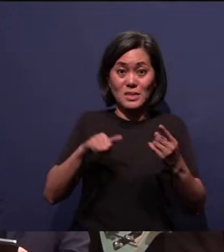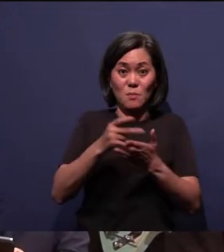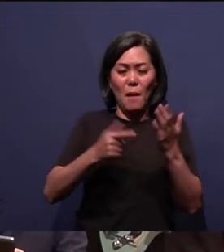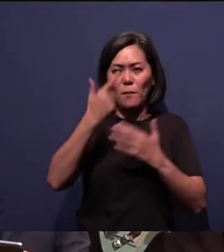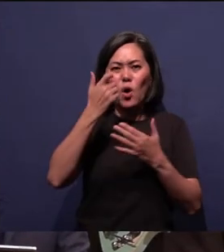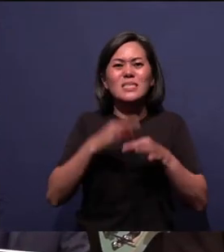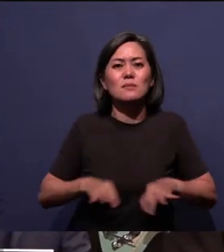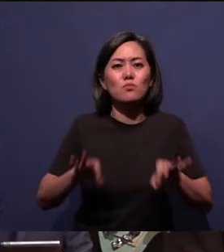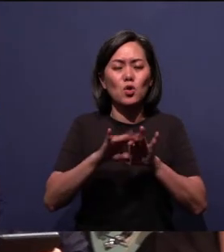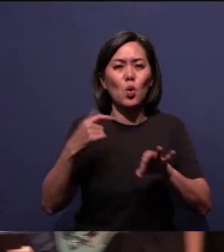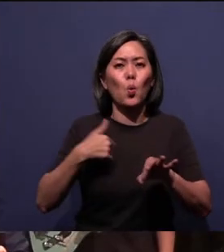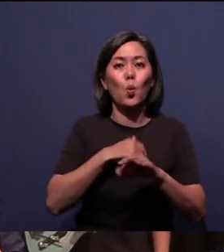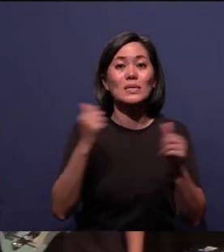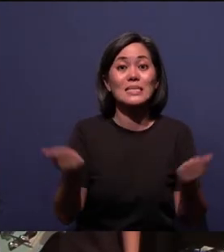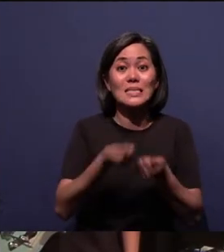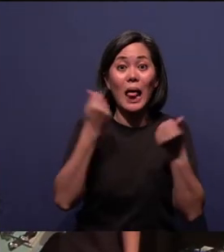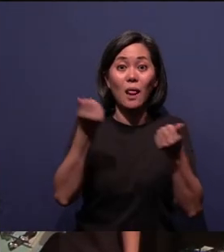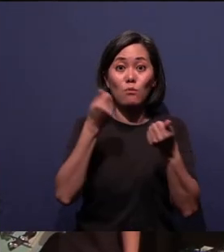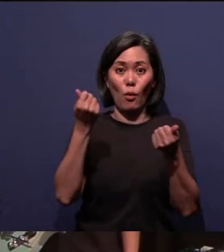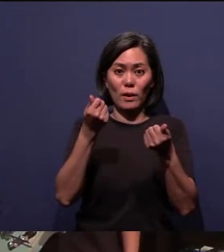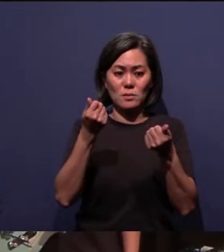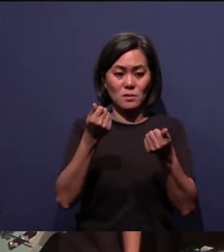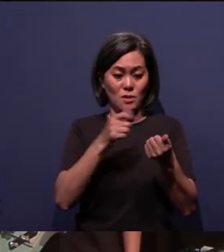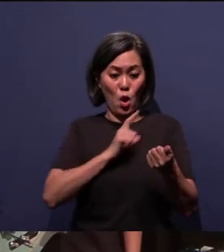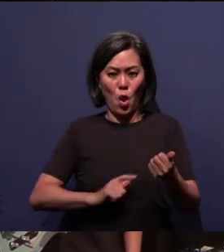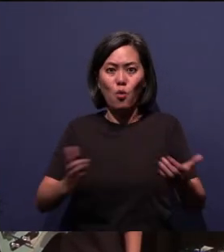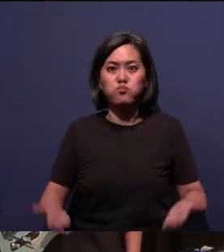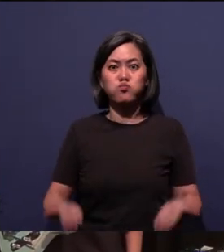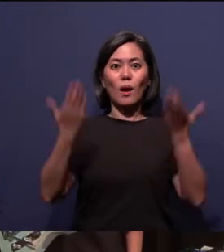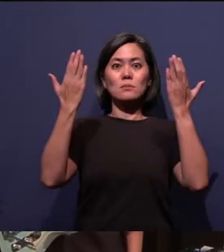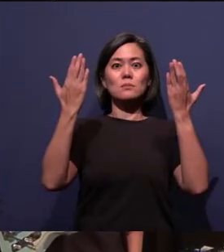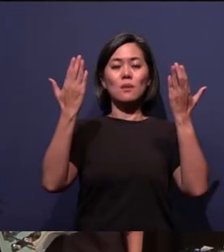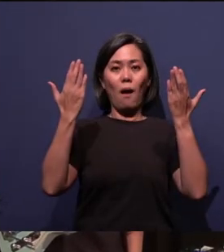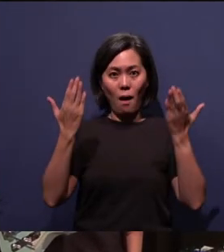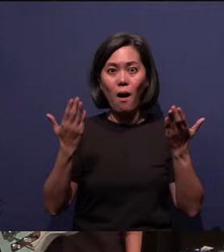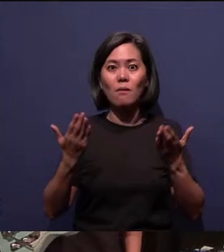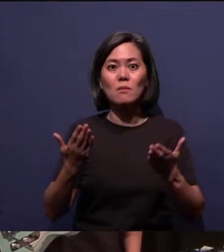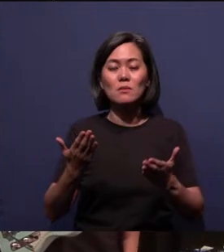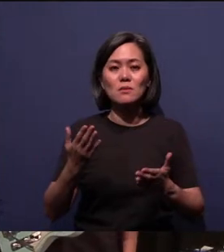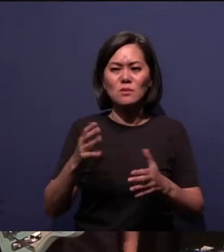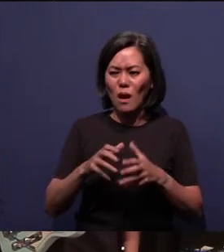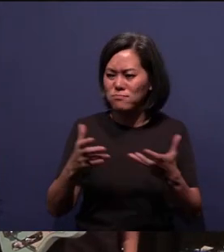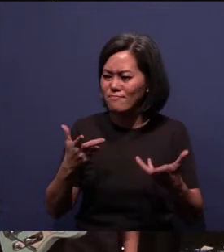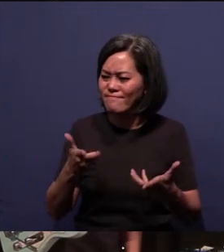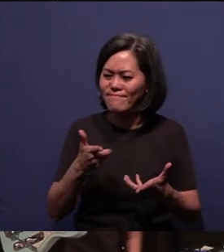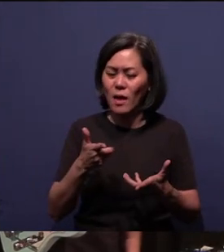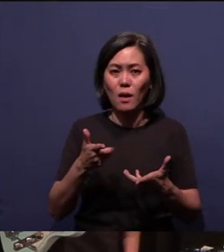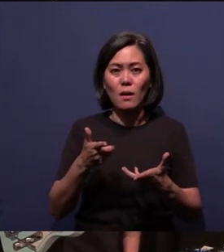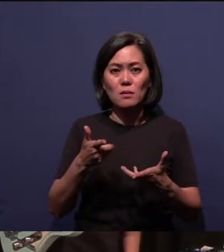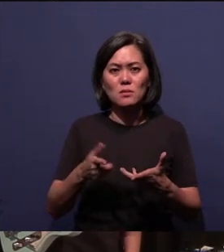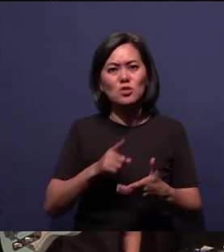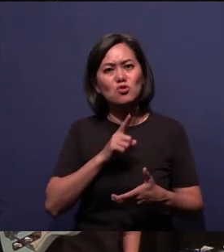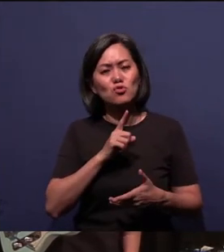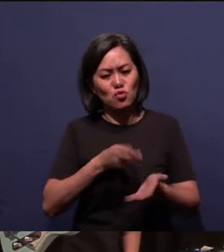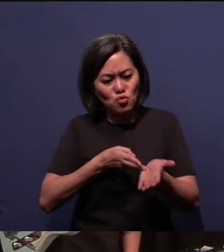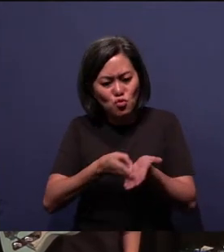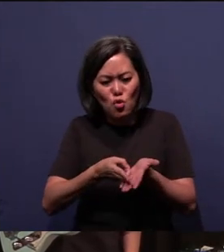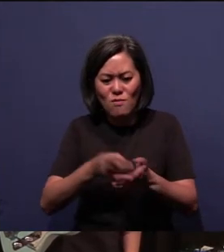We celebrate our risen Lord, and that is such a truth that cannot be compromised.